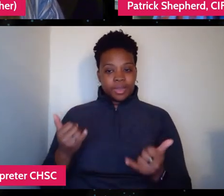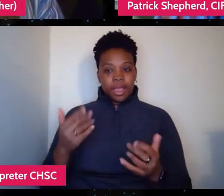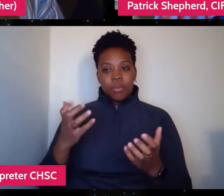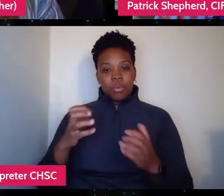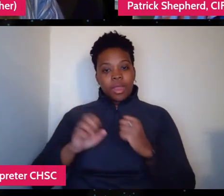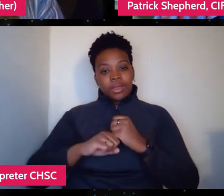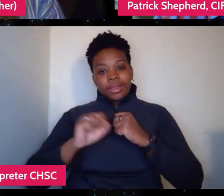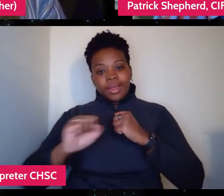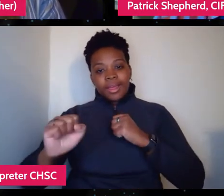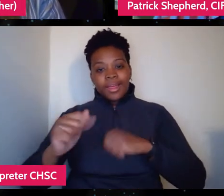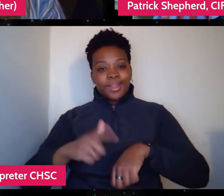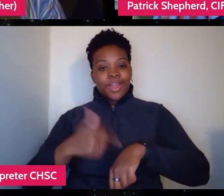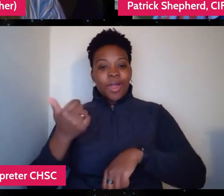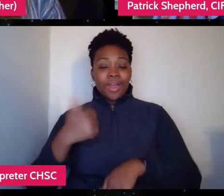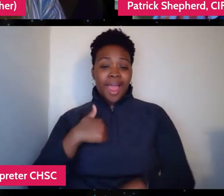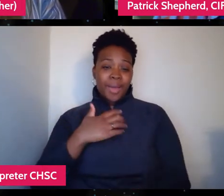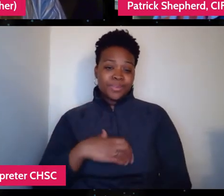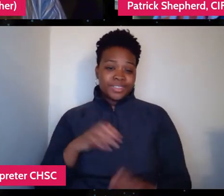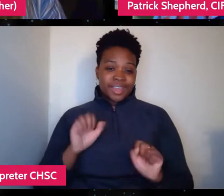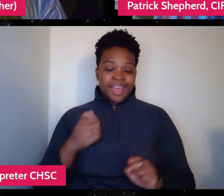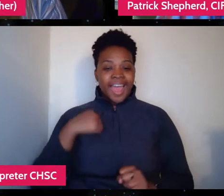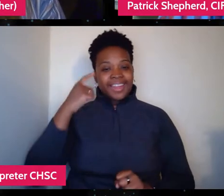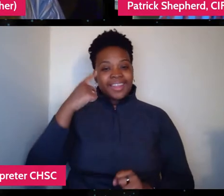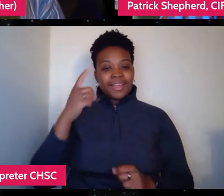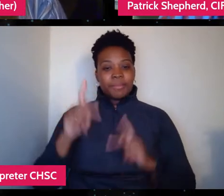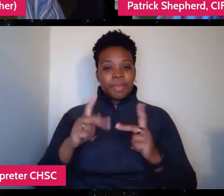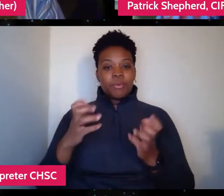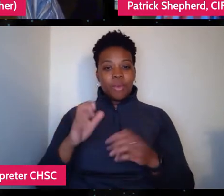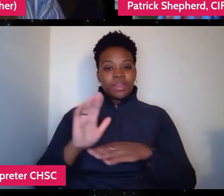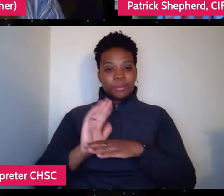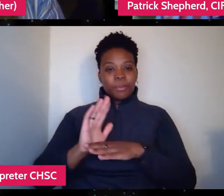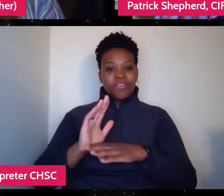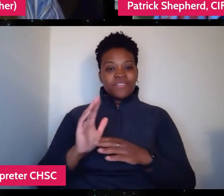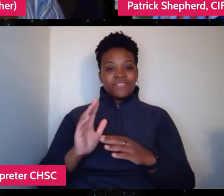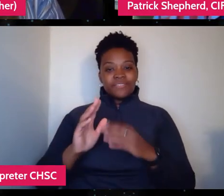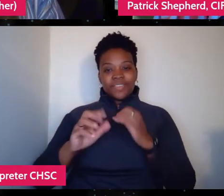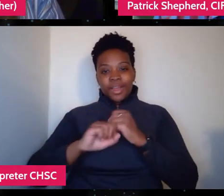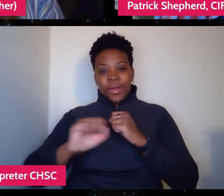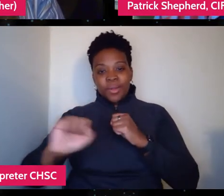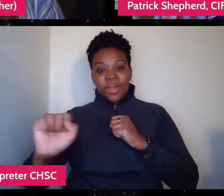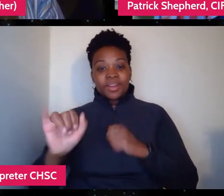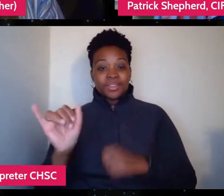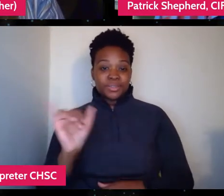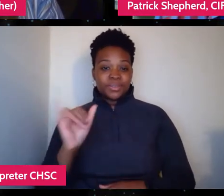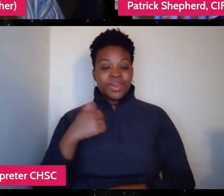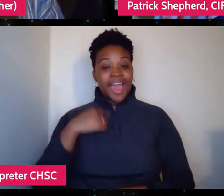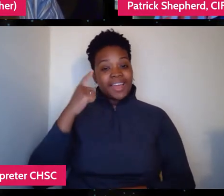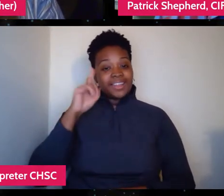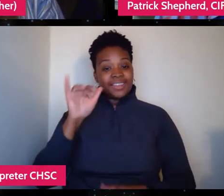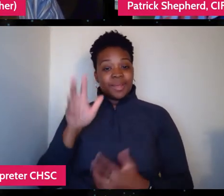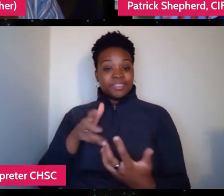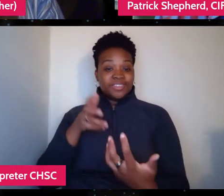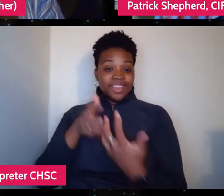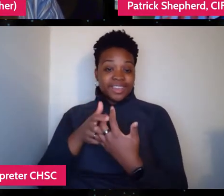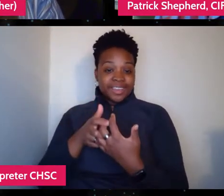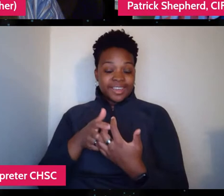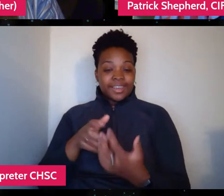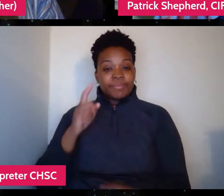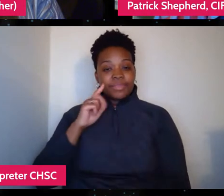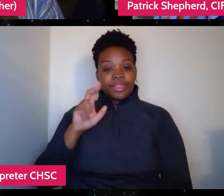and I wish that it could too. I think people wanted the film to go longer too in some ways. So I think that was fitting by I think Nikole is a phenomenal filmmaker.